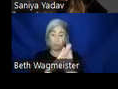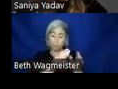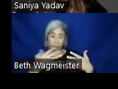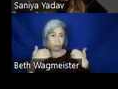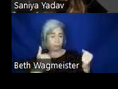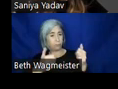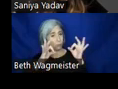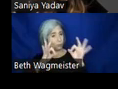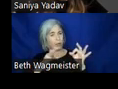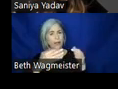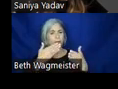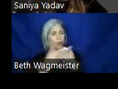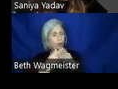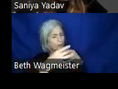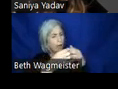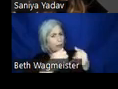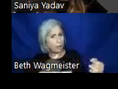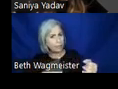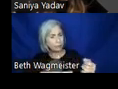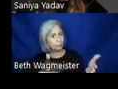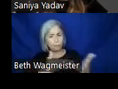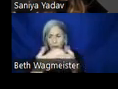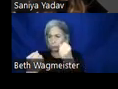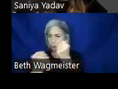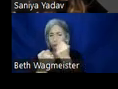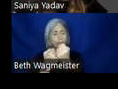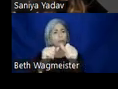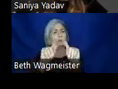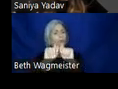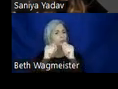it provides a lot of support to product teams as well as to the organization.